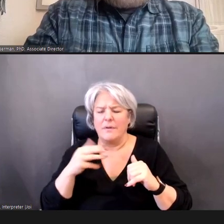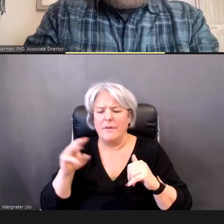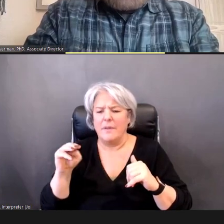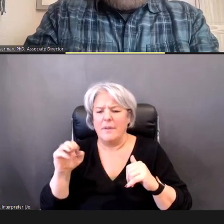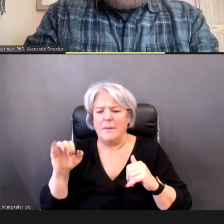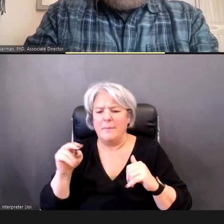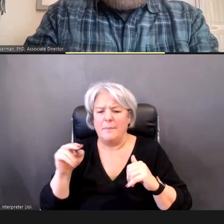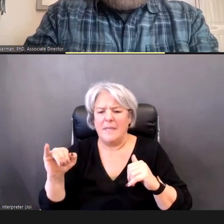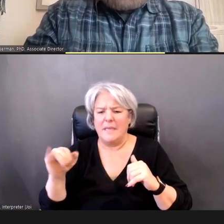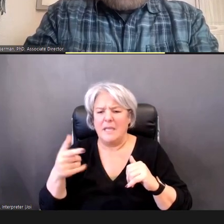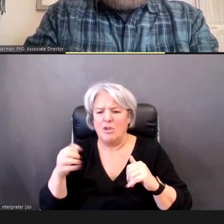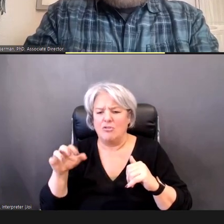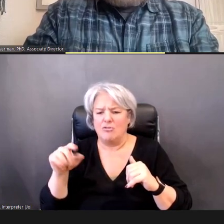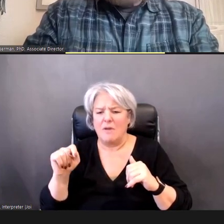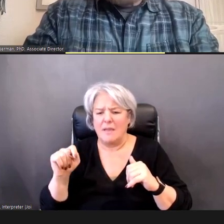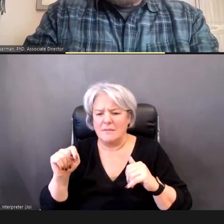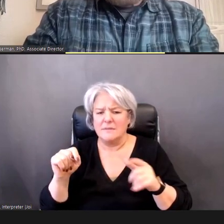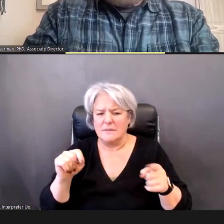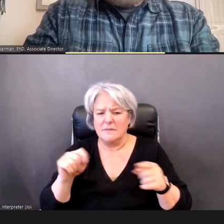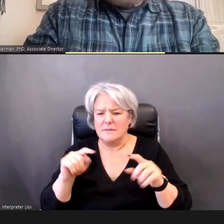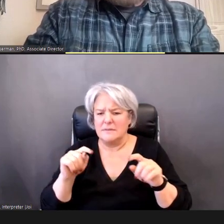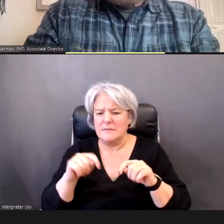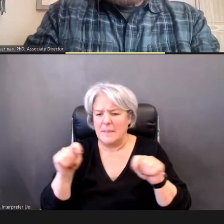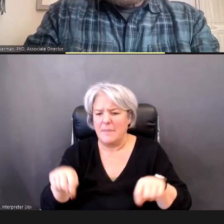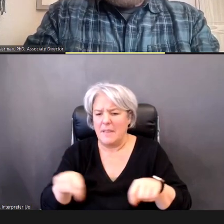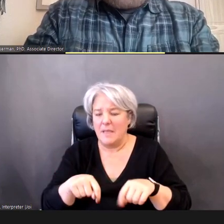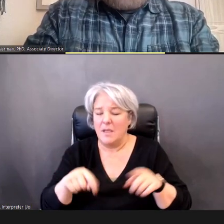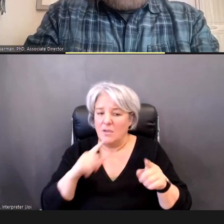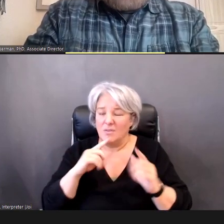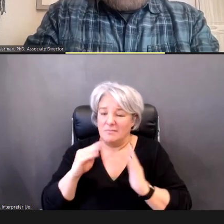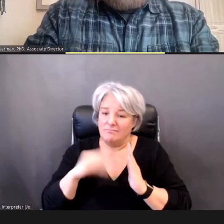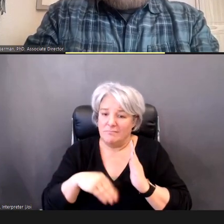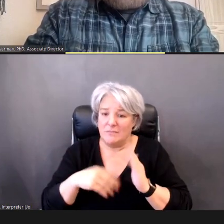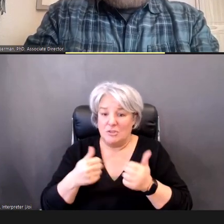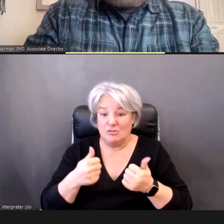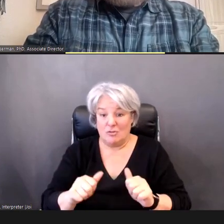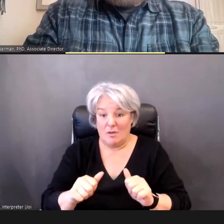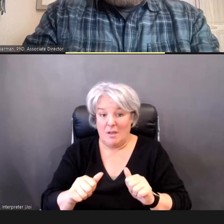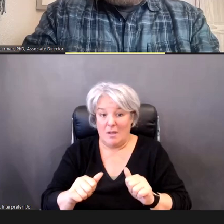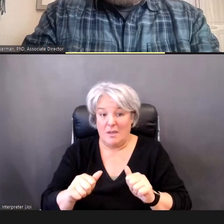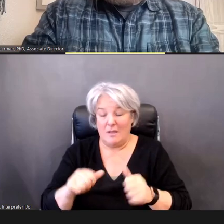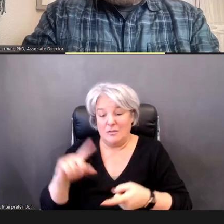Templates available, that --. Templates. That perhaps could reduce the barrier to obtaining an OAE.